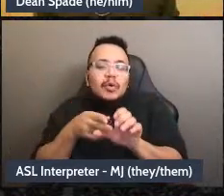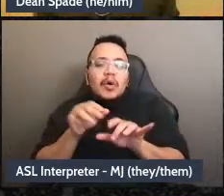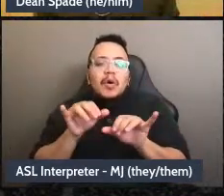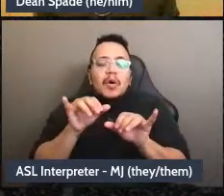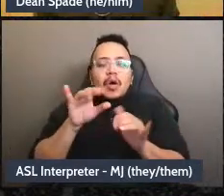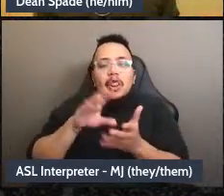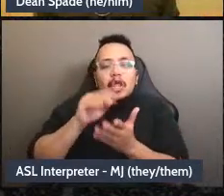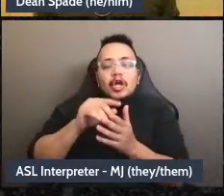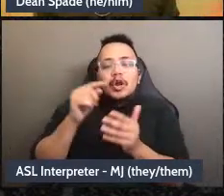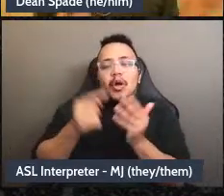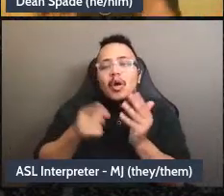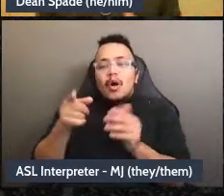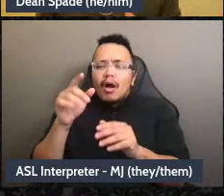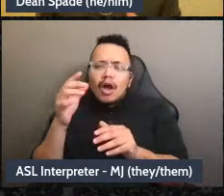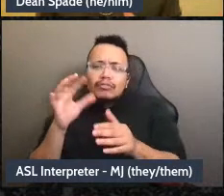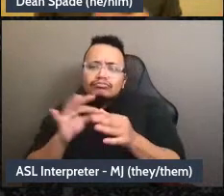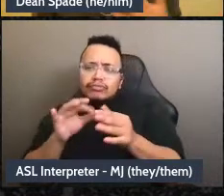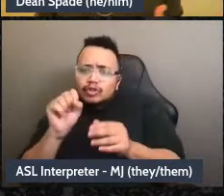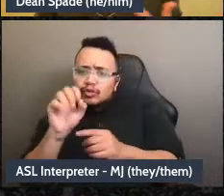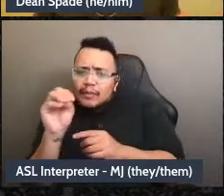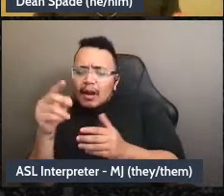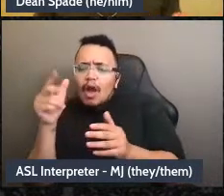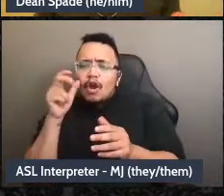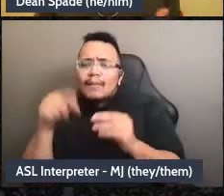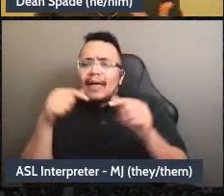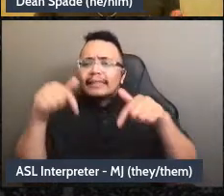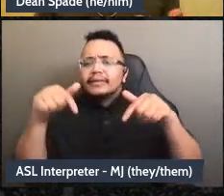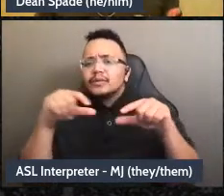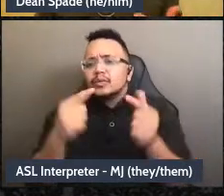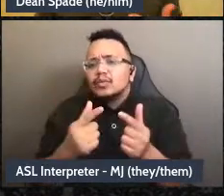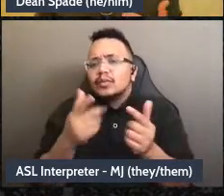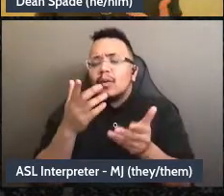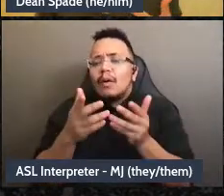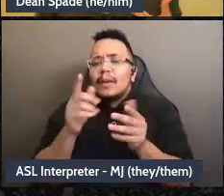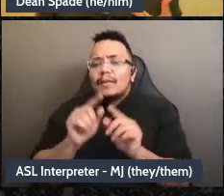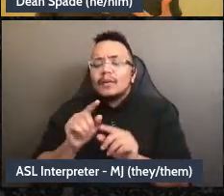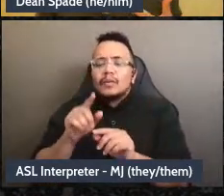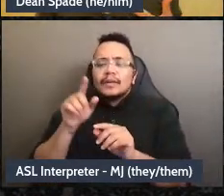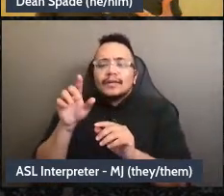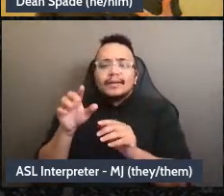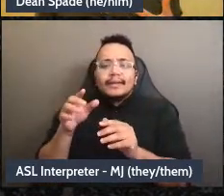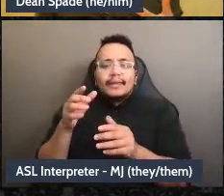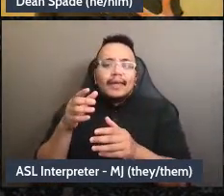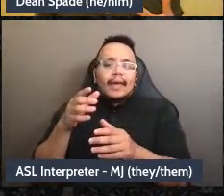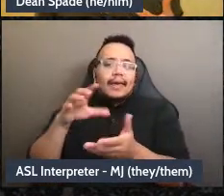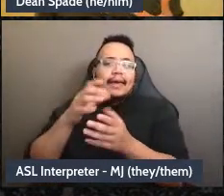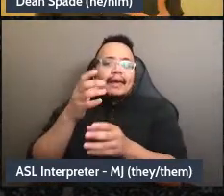it on social media, or they came and got one thing from us that we give out, um, you know,